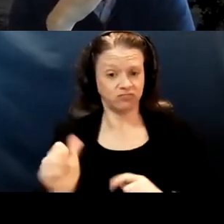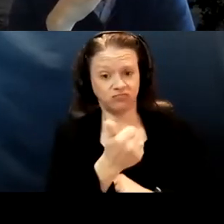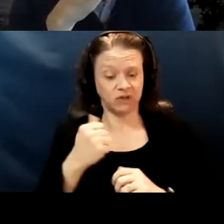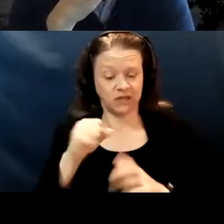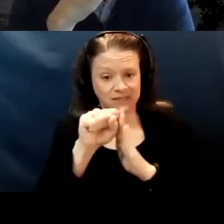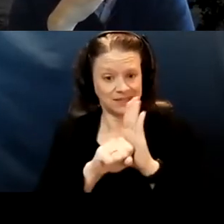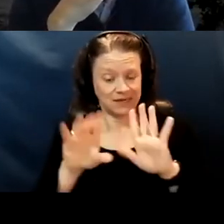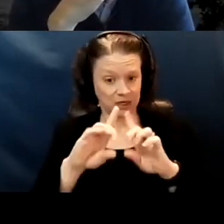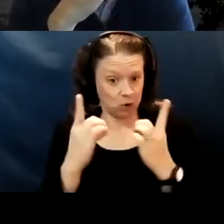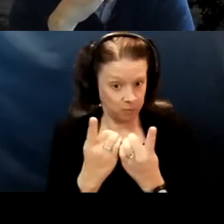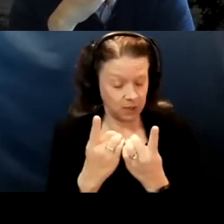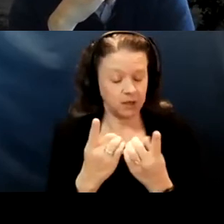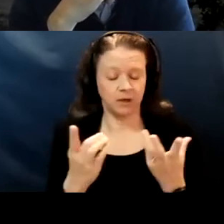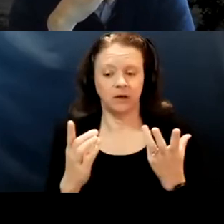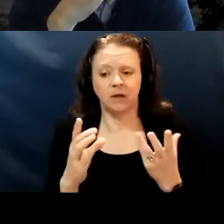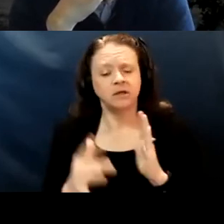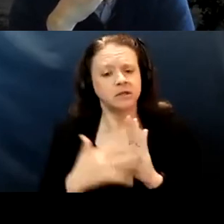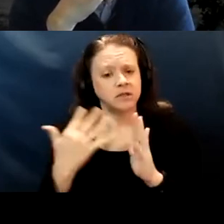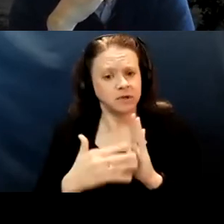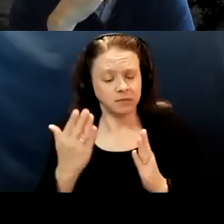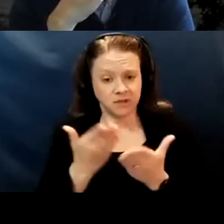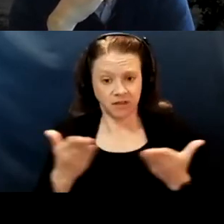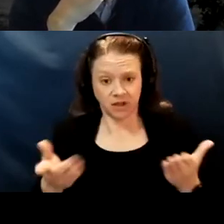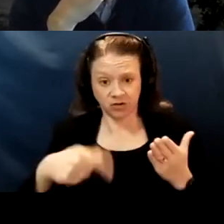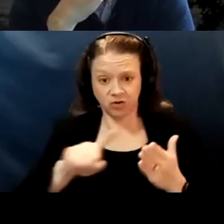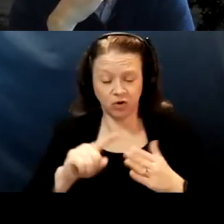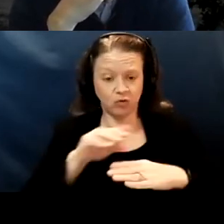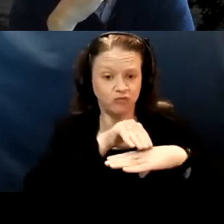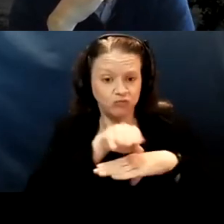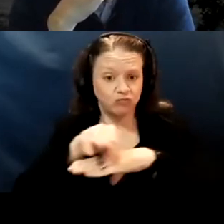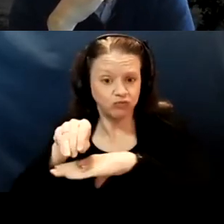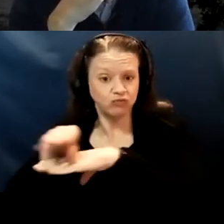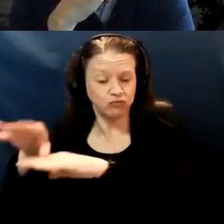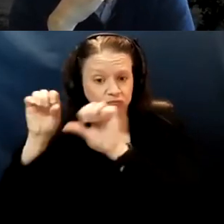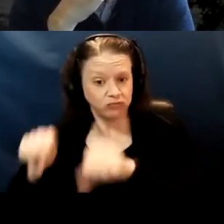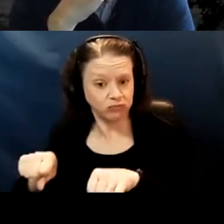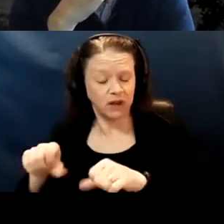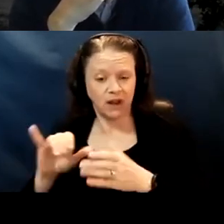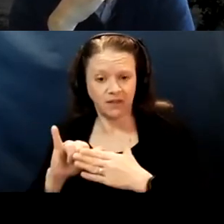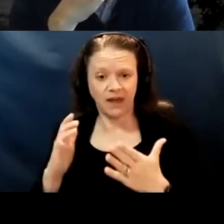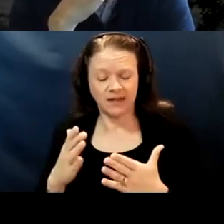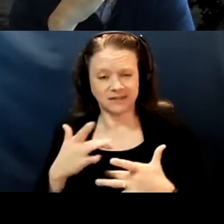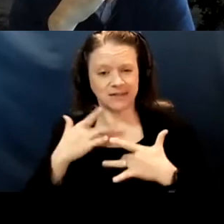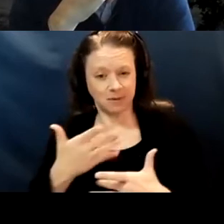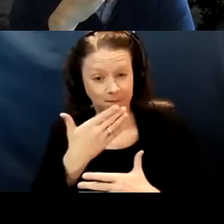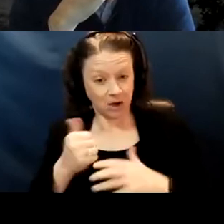that there are some times things that you get to influence that are better done internally than externally?